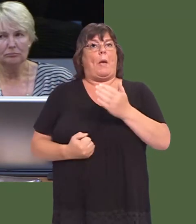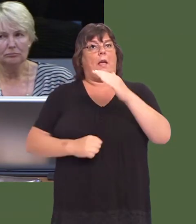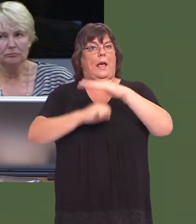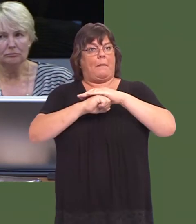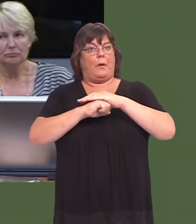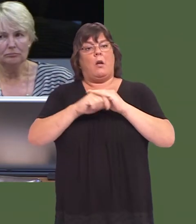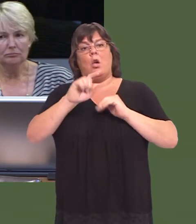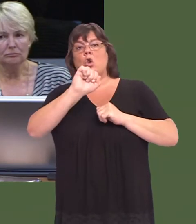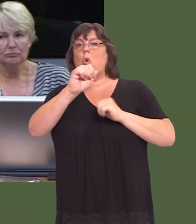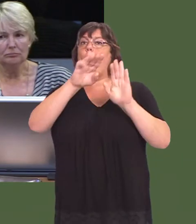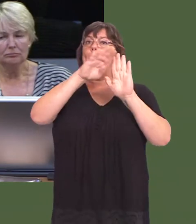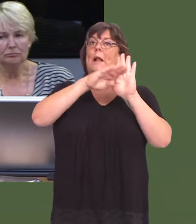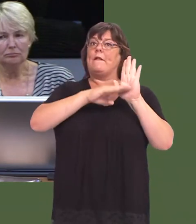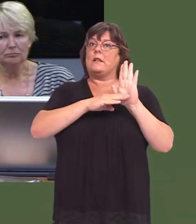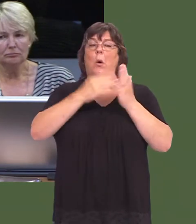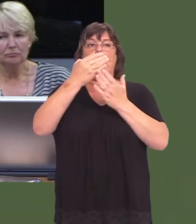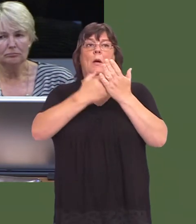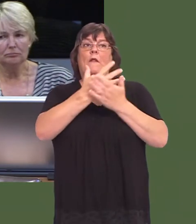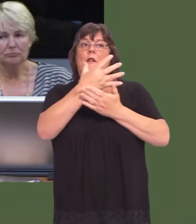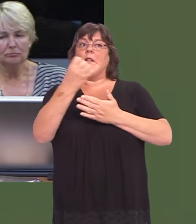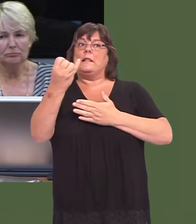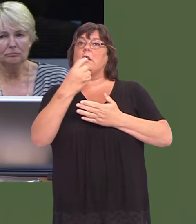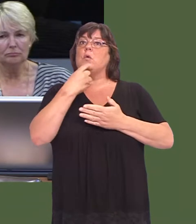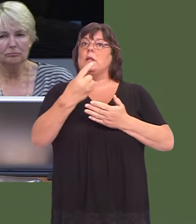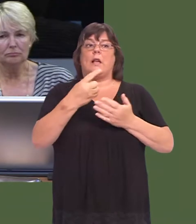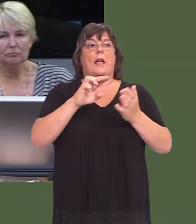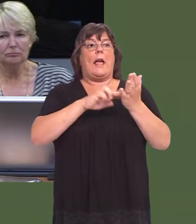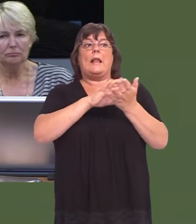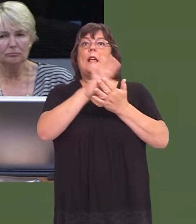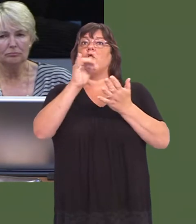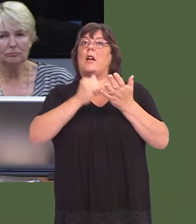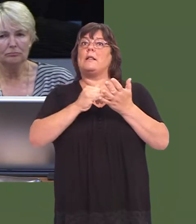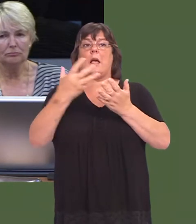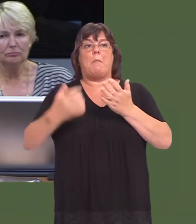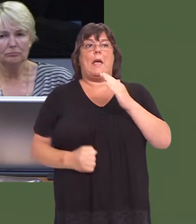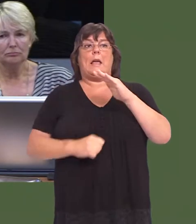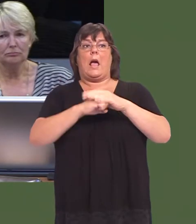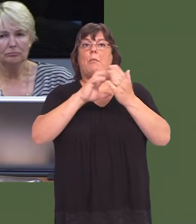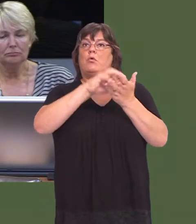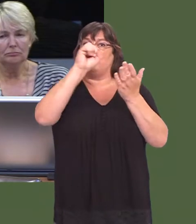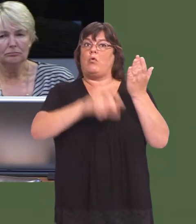On page 56 of your manifesto, you say that you will scrap the NHS pay cap.